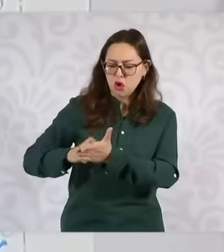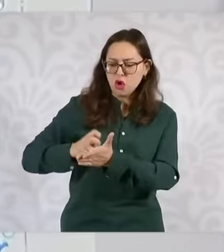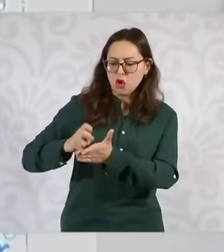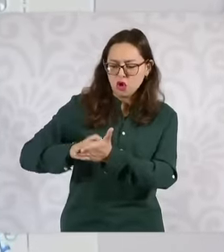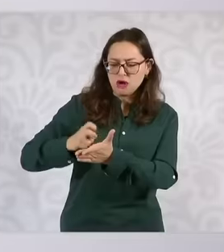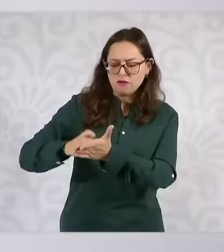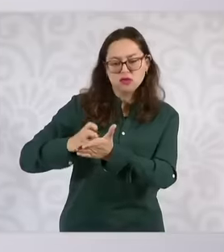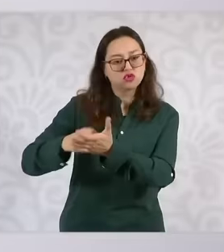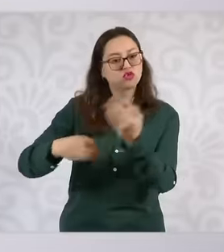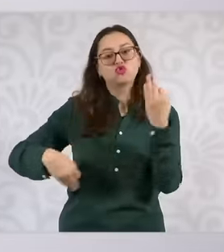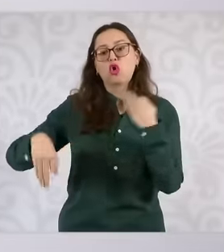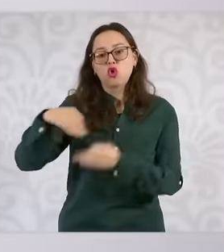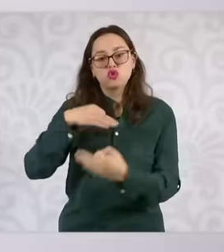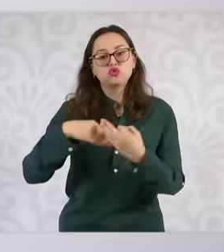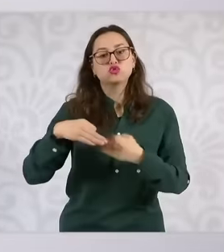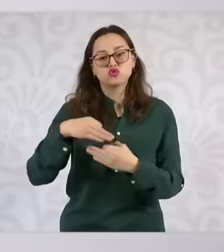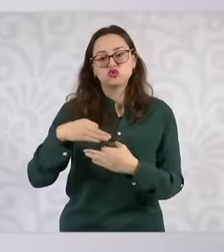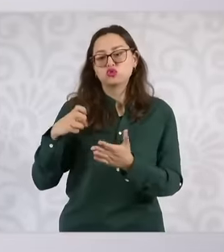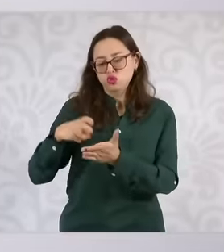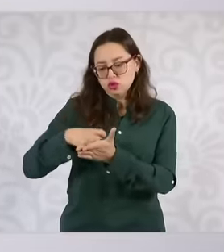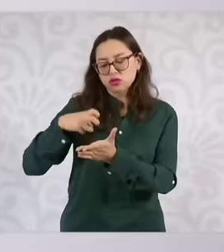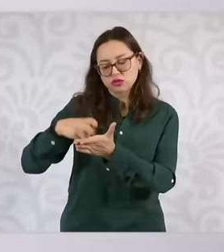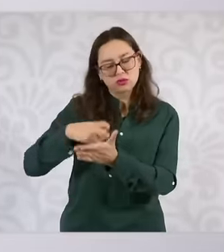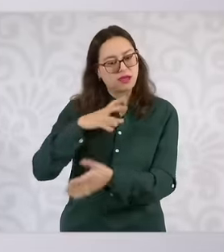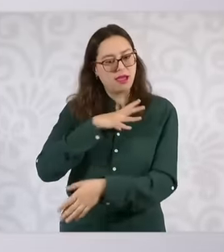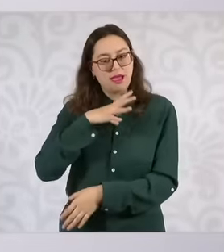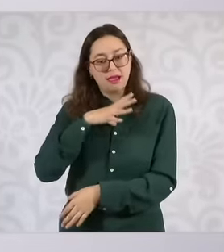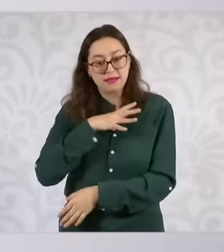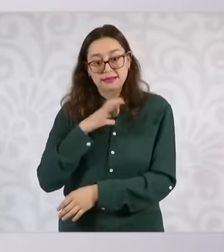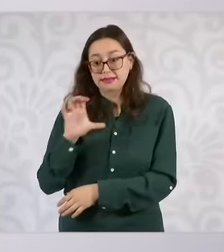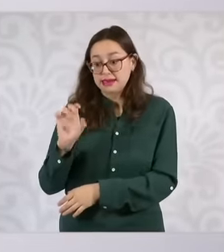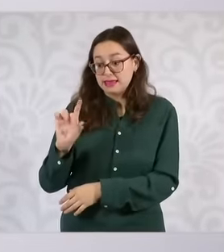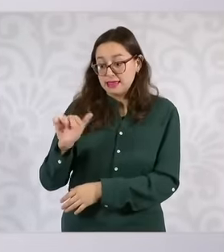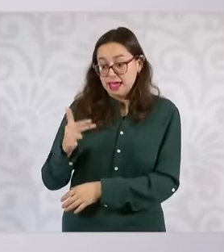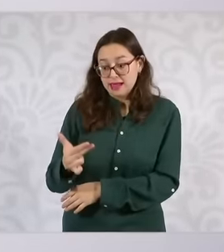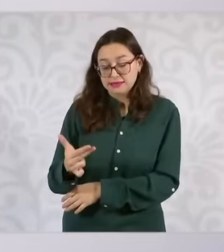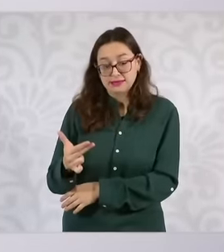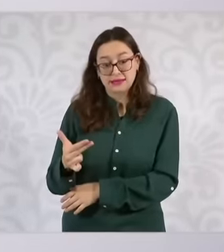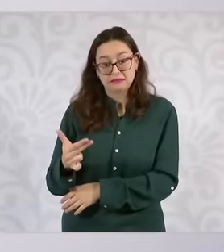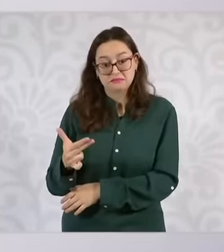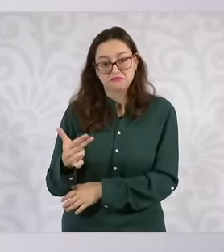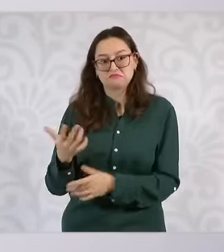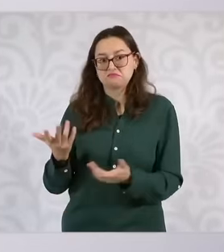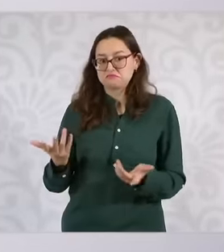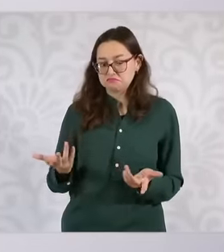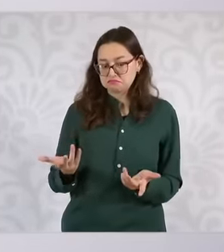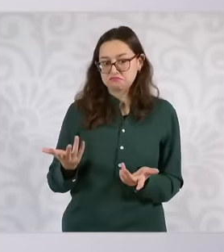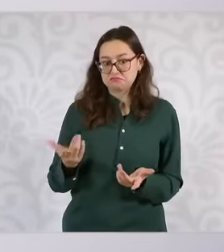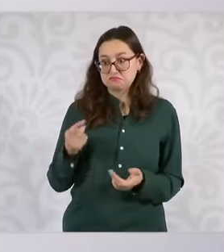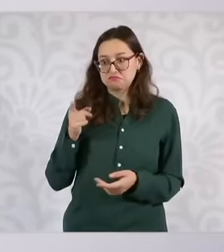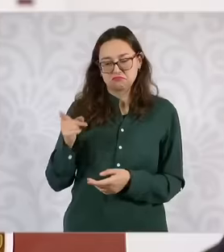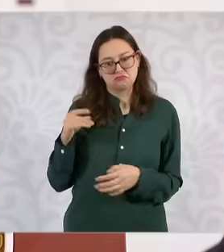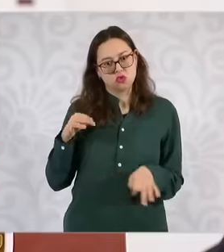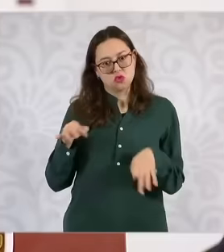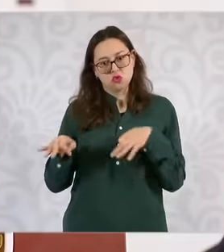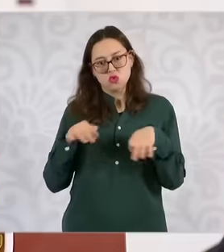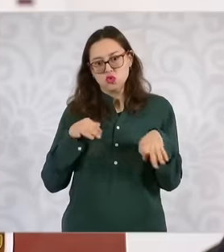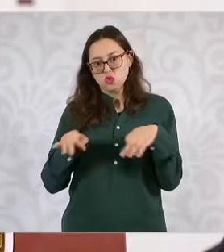perfectible. So the National Rights Commission Humans has played a very important role